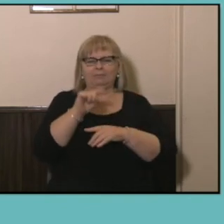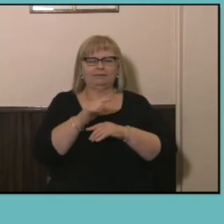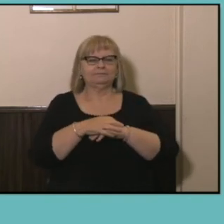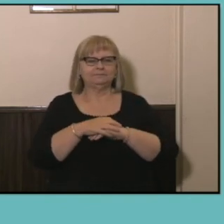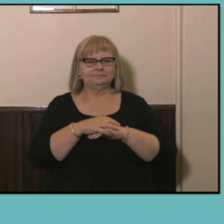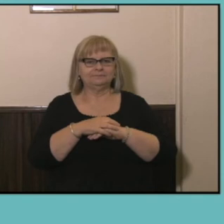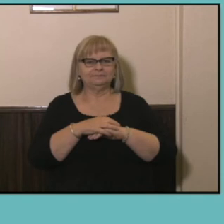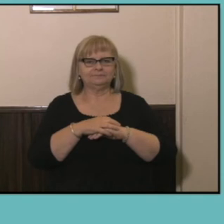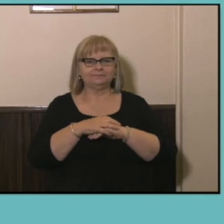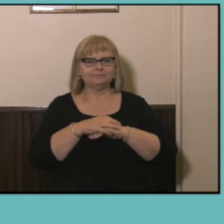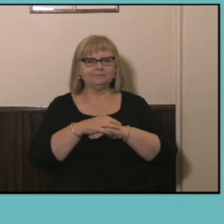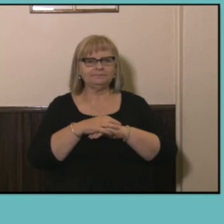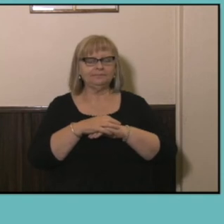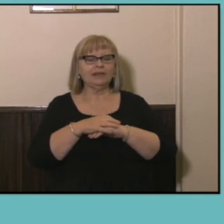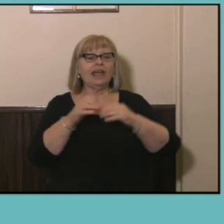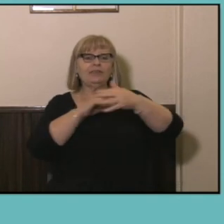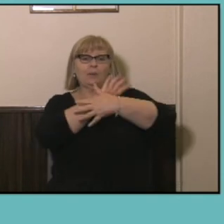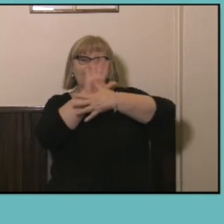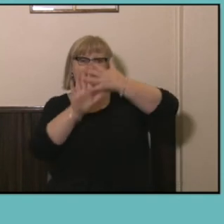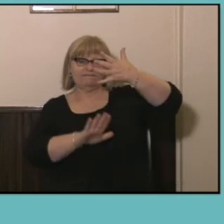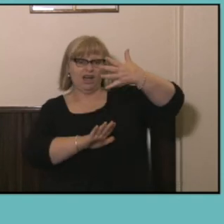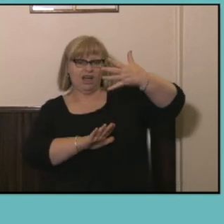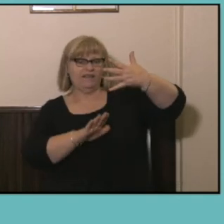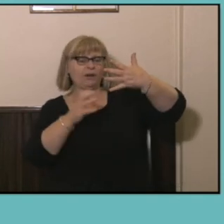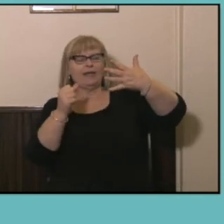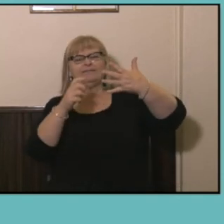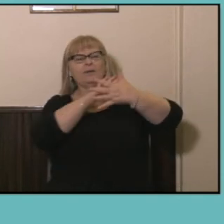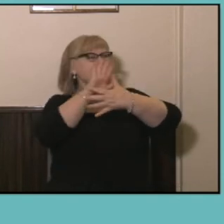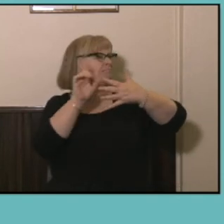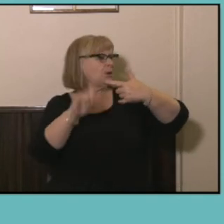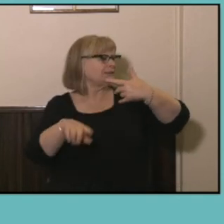Rounding out the top five you've got other health and medical related fields